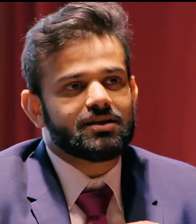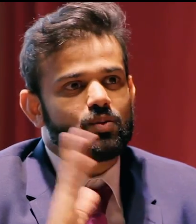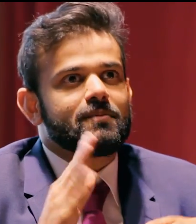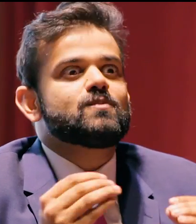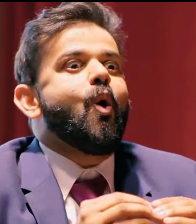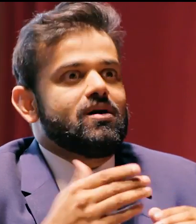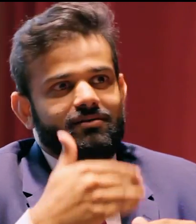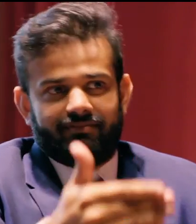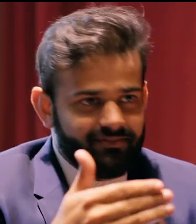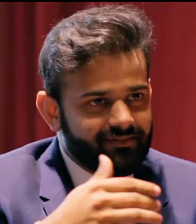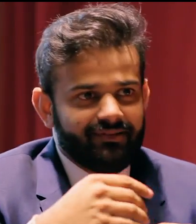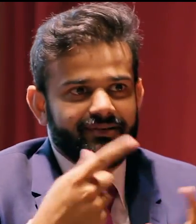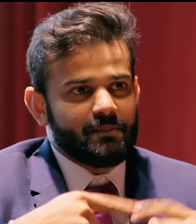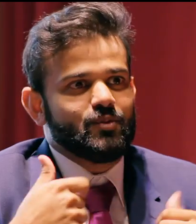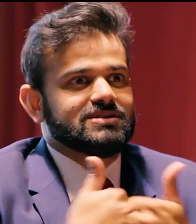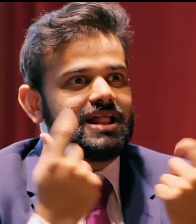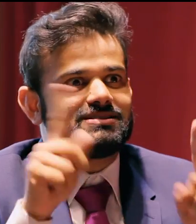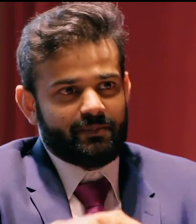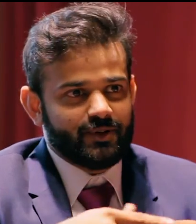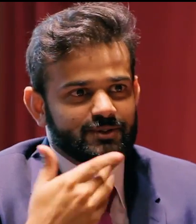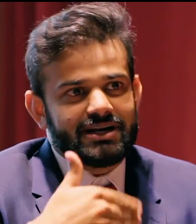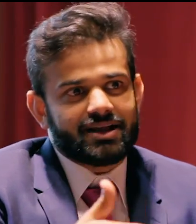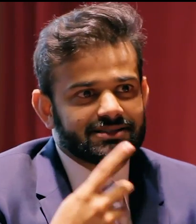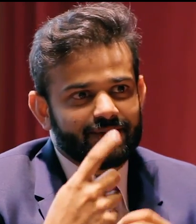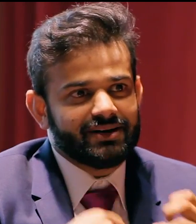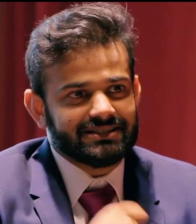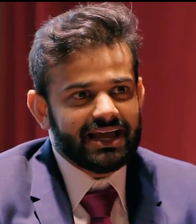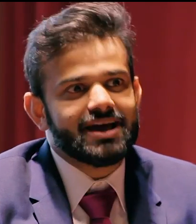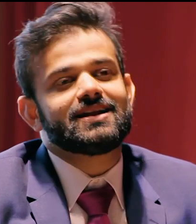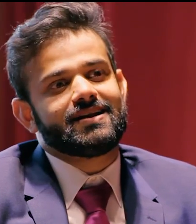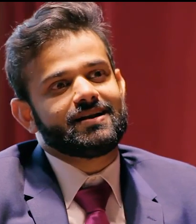and where this journey could take you. So I imagine there's a lot of challenges